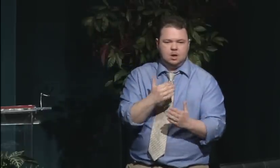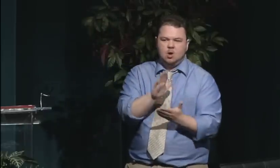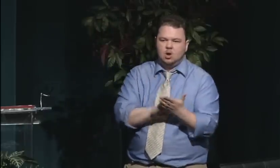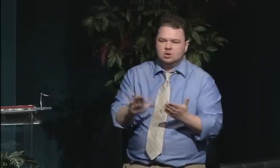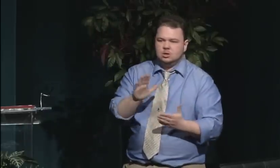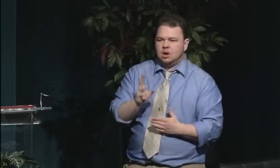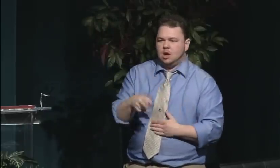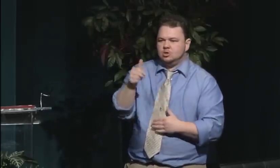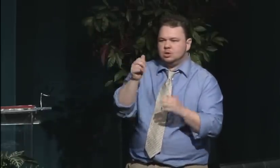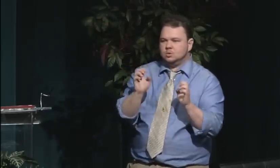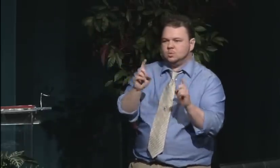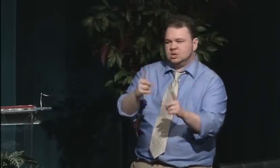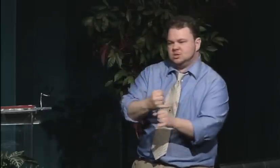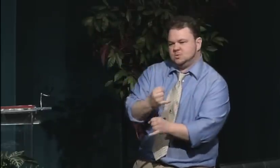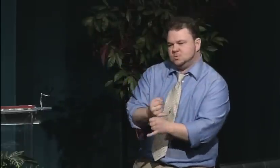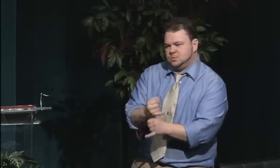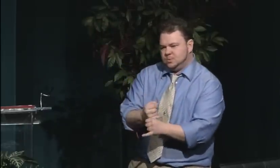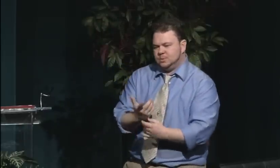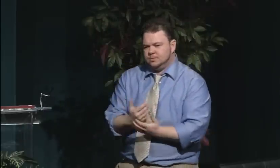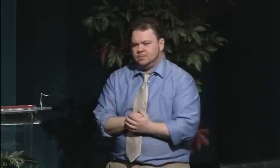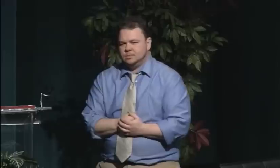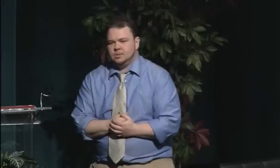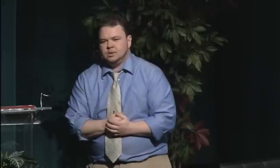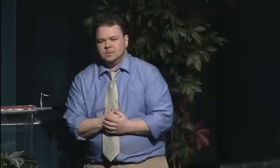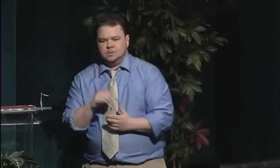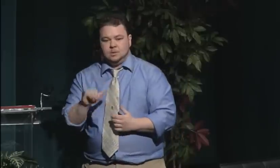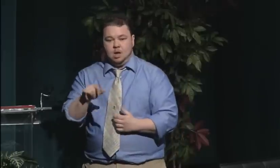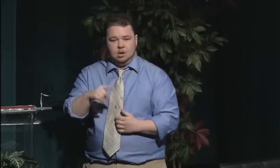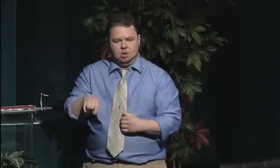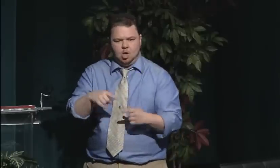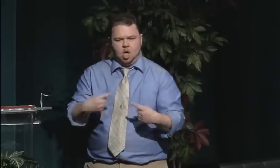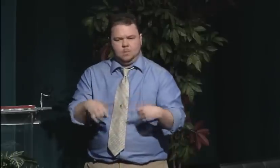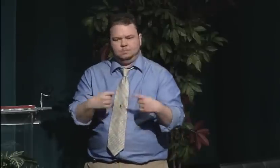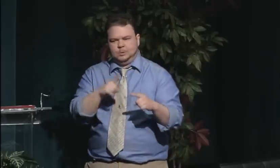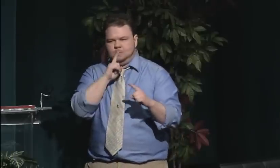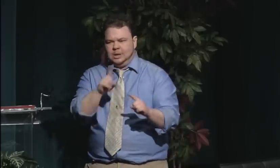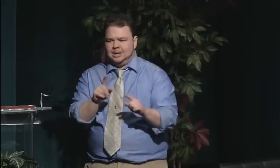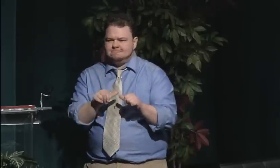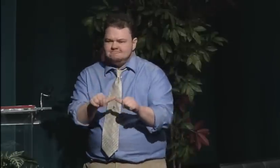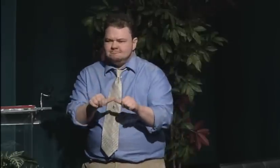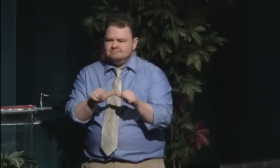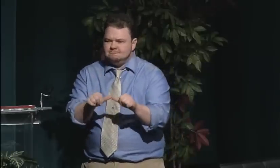that they needed to let women into the colleges and universities. Now, there was another group of people,